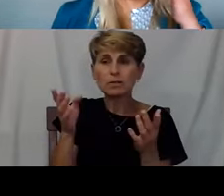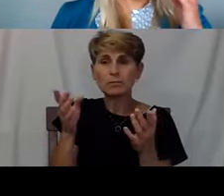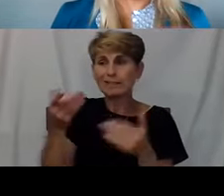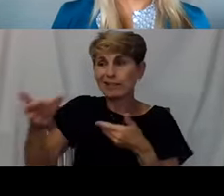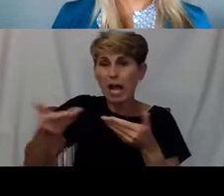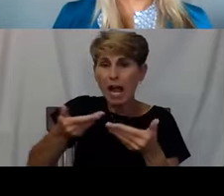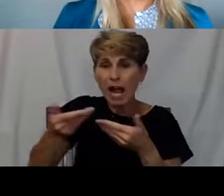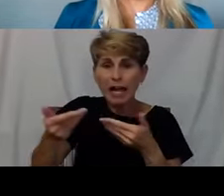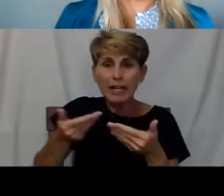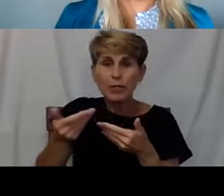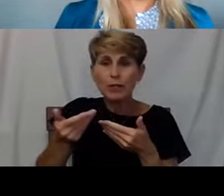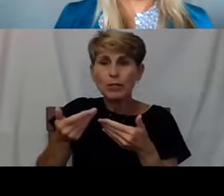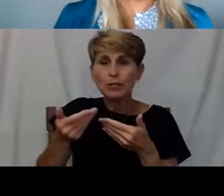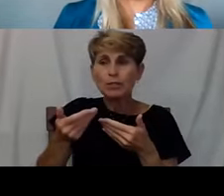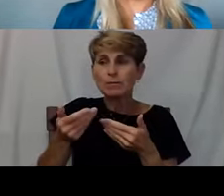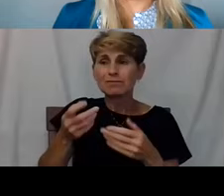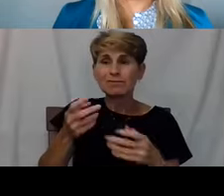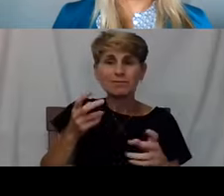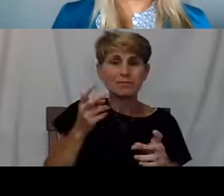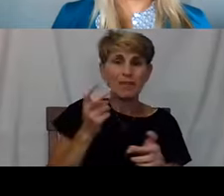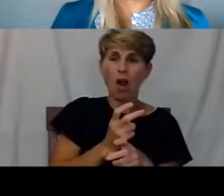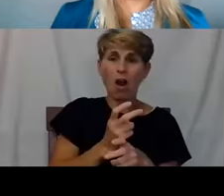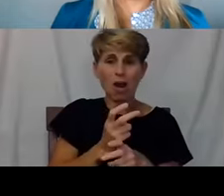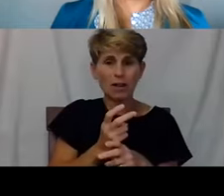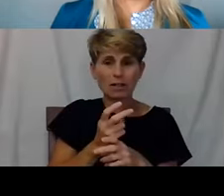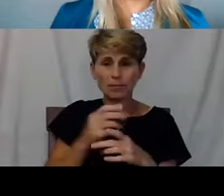and training the brain is really how most of it gets done.